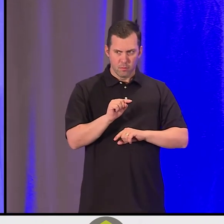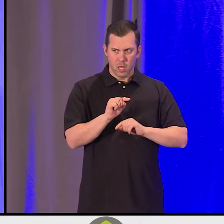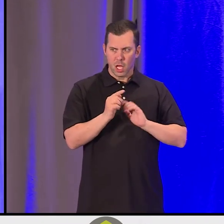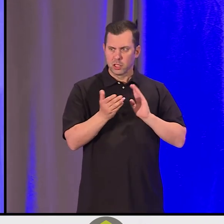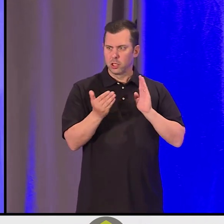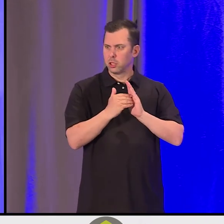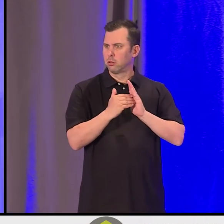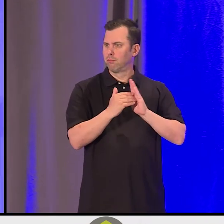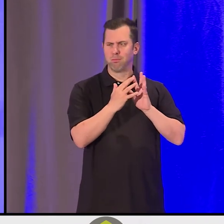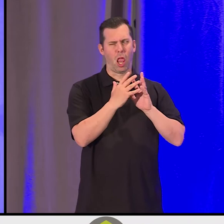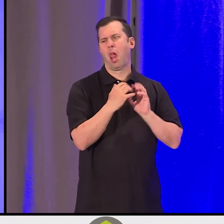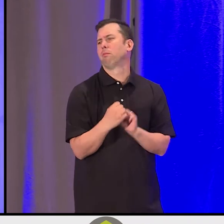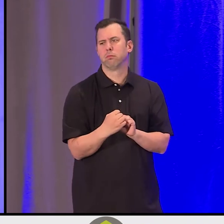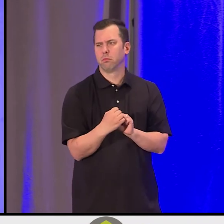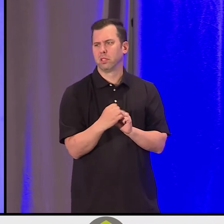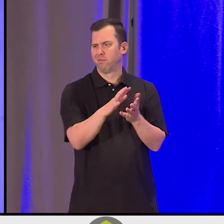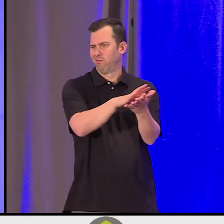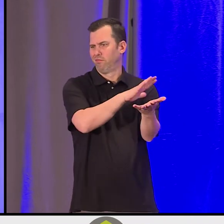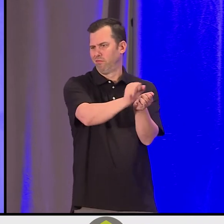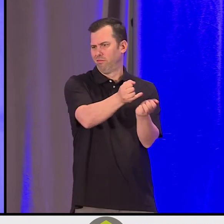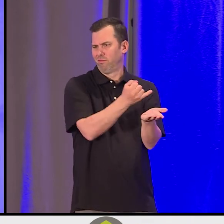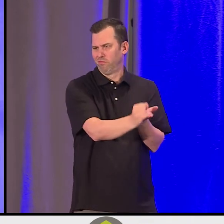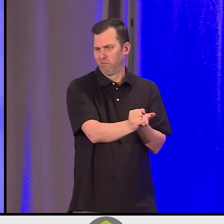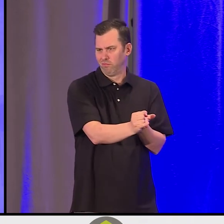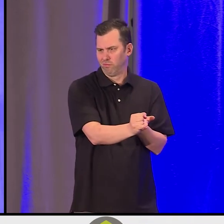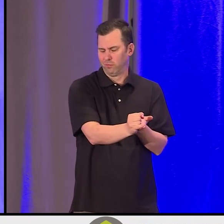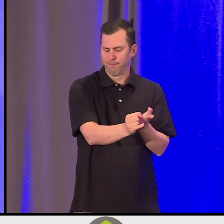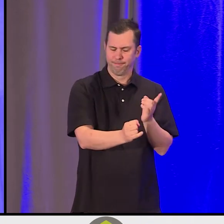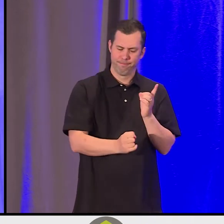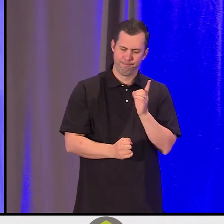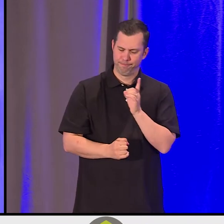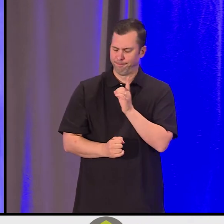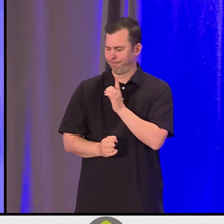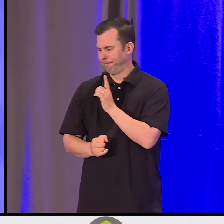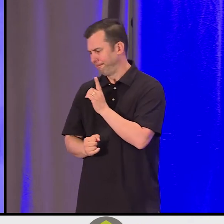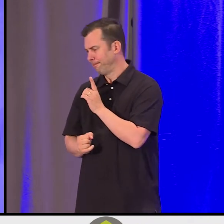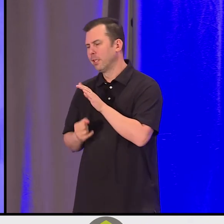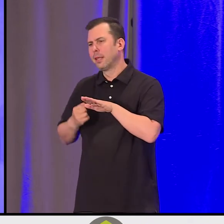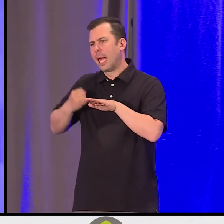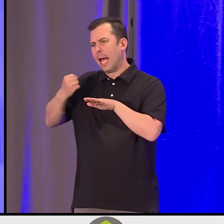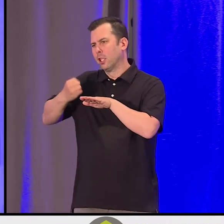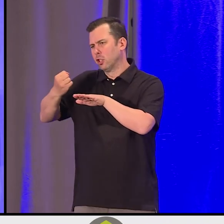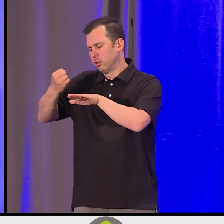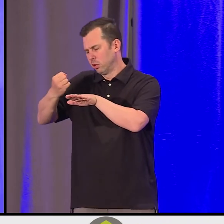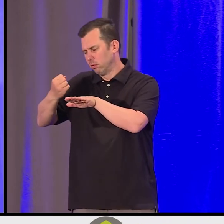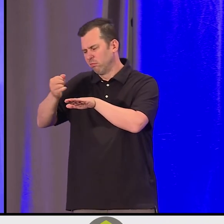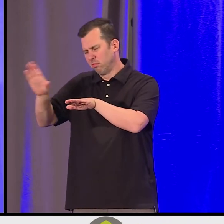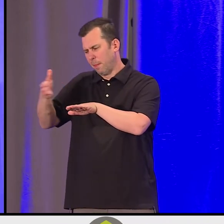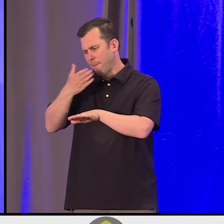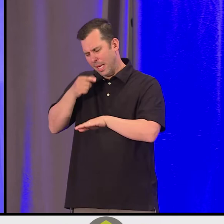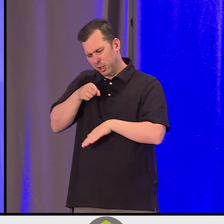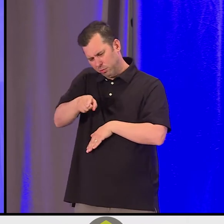went back to the village, and the elder says, "I think you need to go and stay overnight to see what happens."